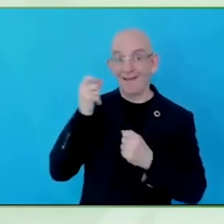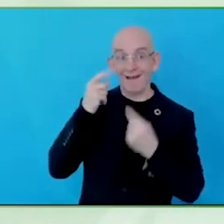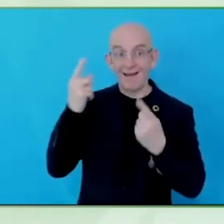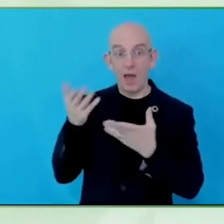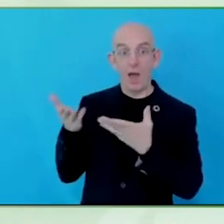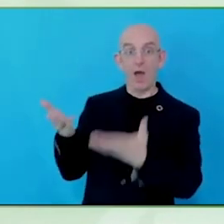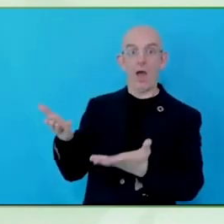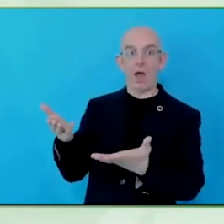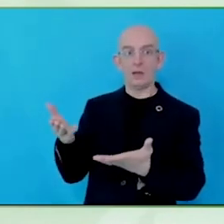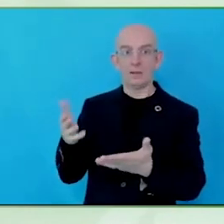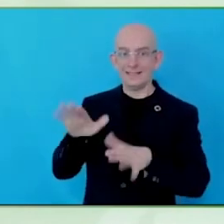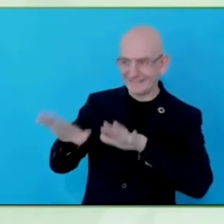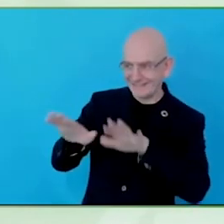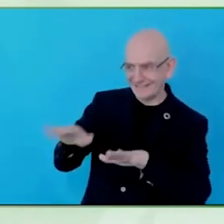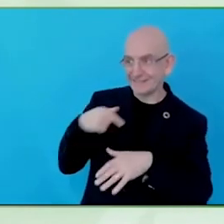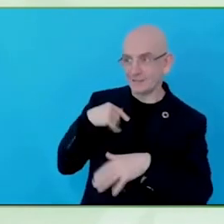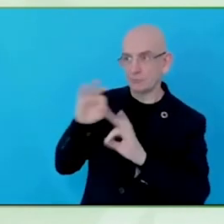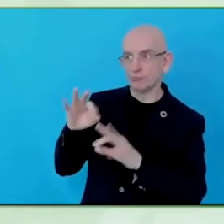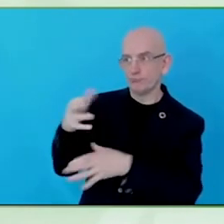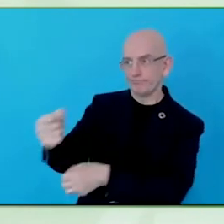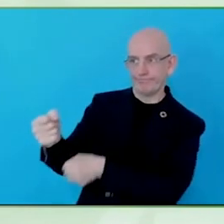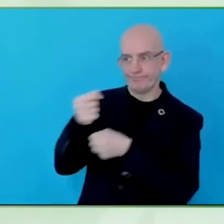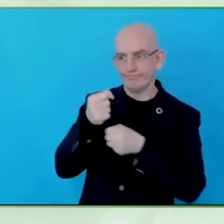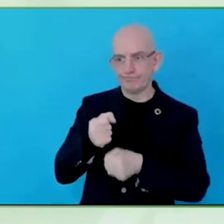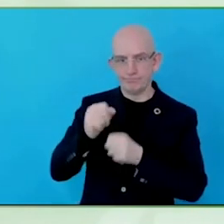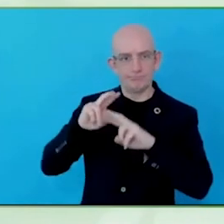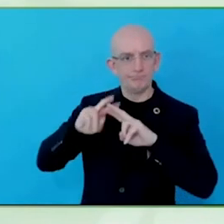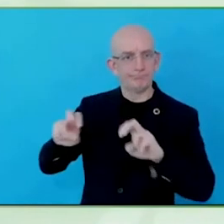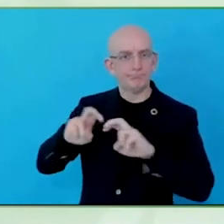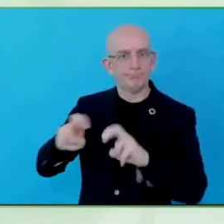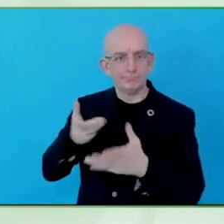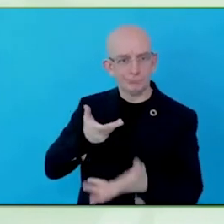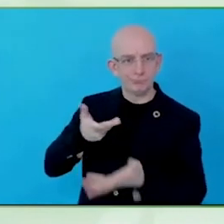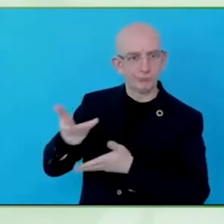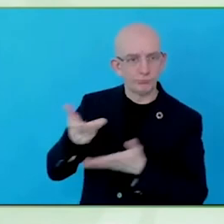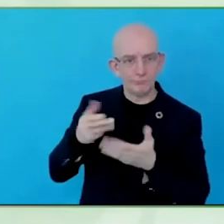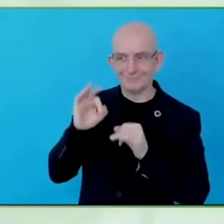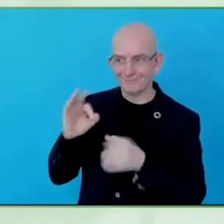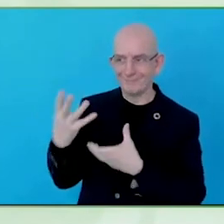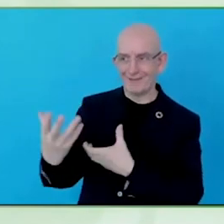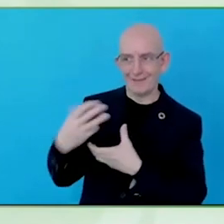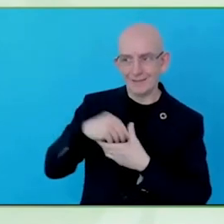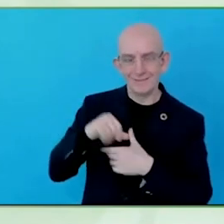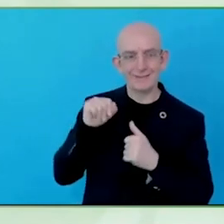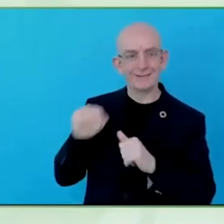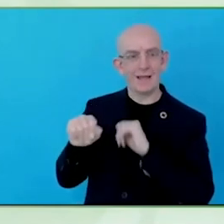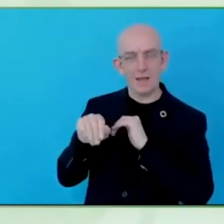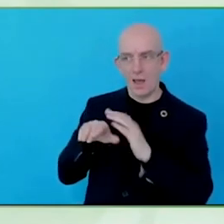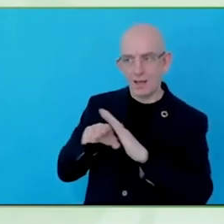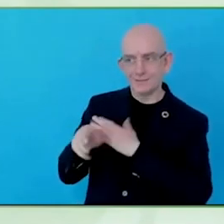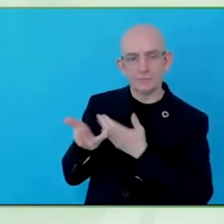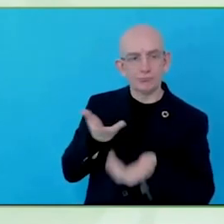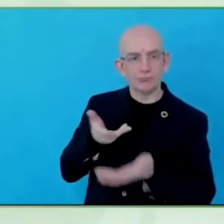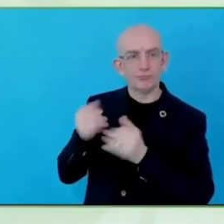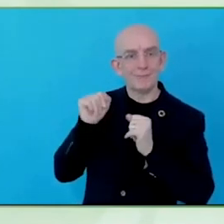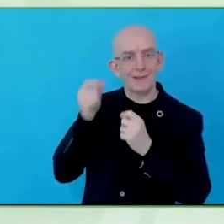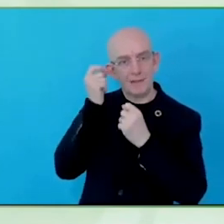I think it goes back to the nothing about us without us, making